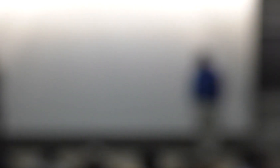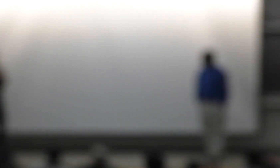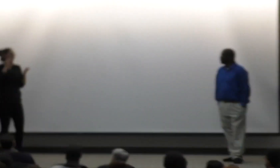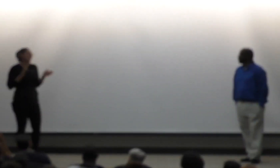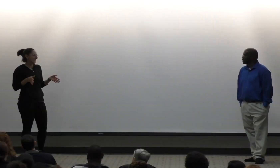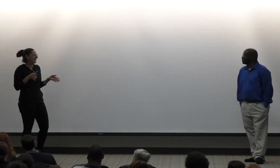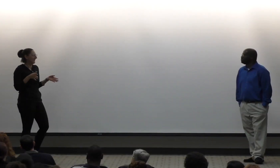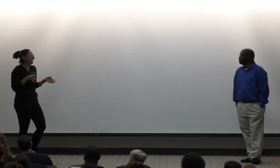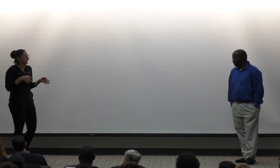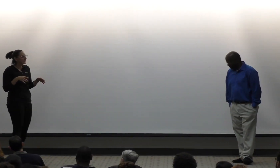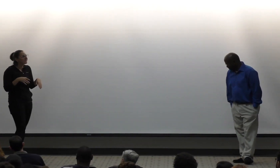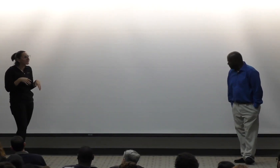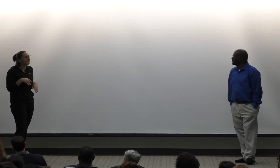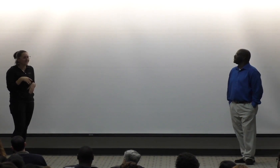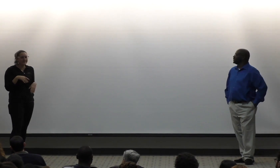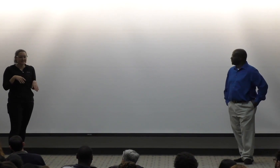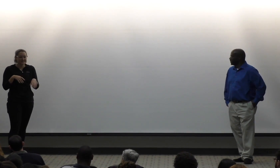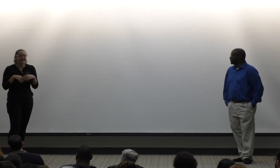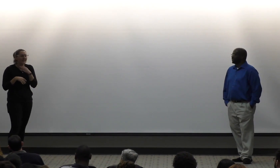I'm an ASL new student.